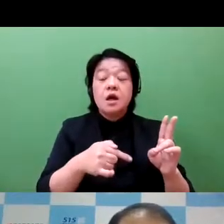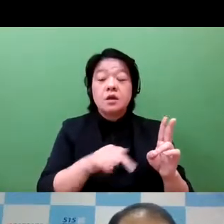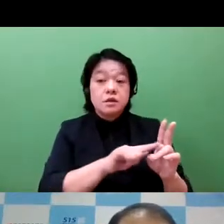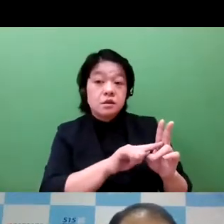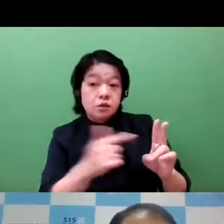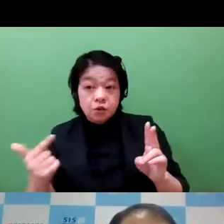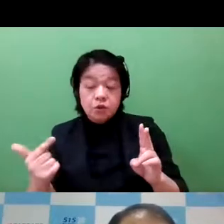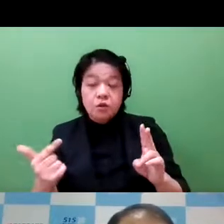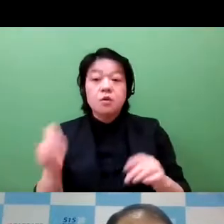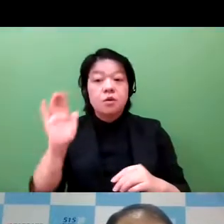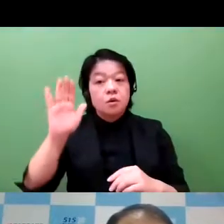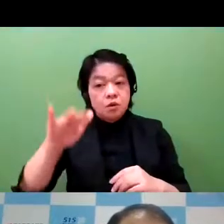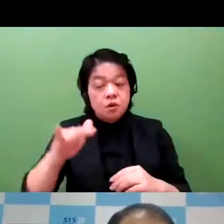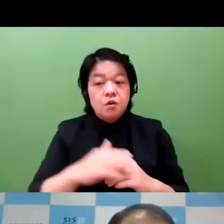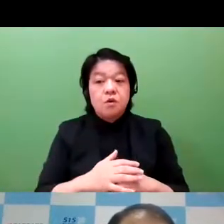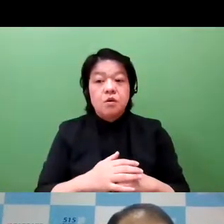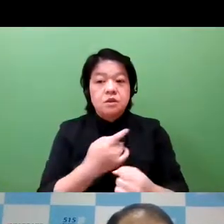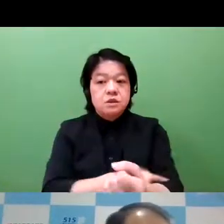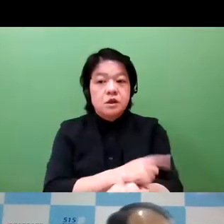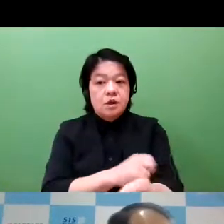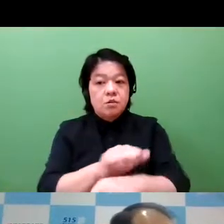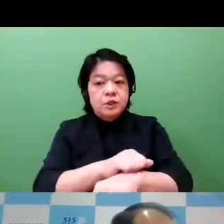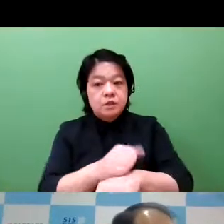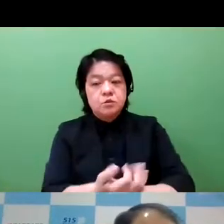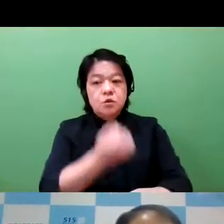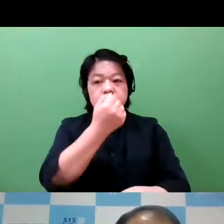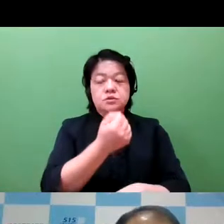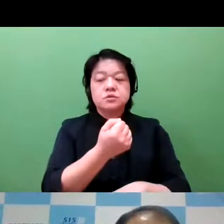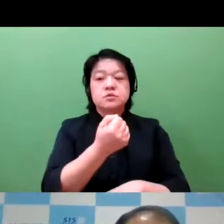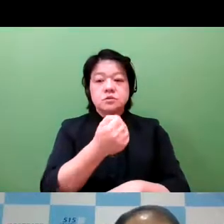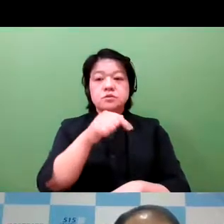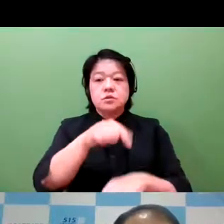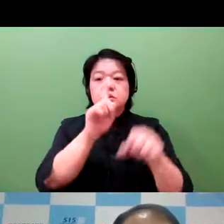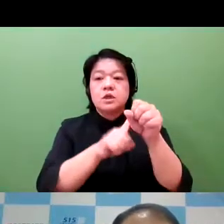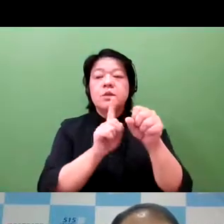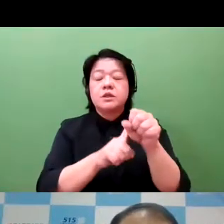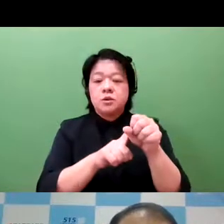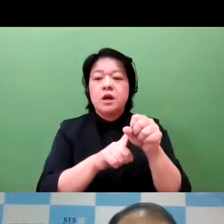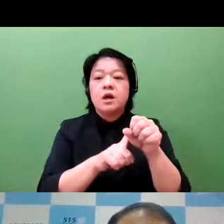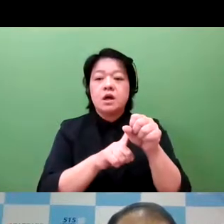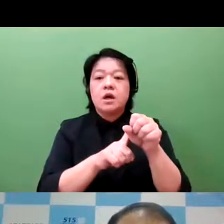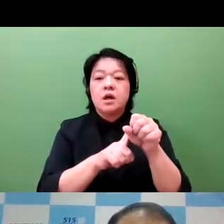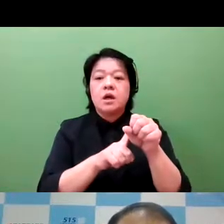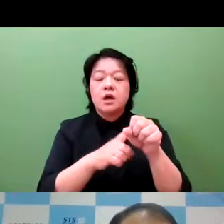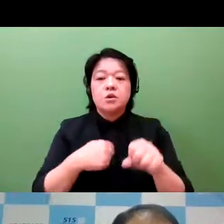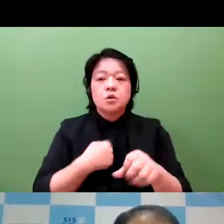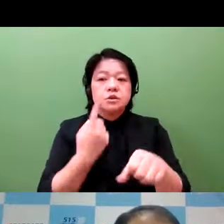enterprises in the negotiation with the larger companies need to be empowered.